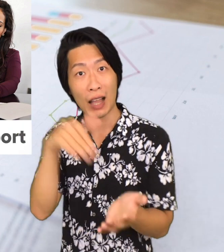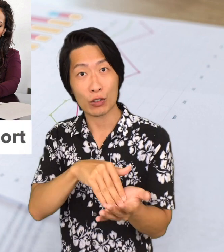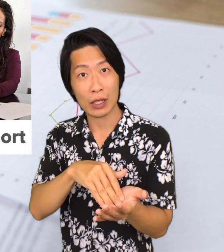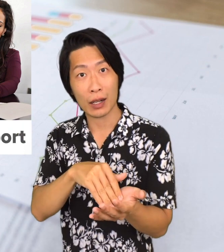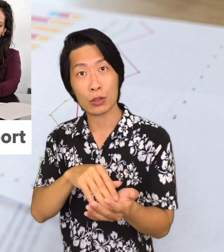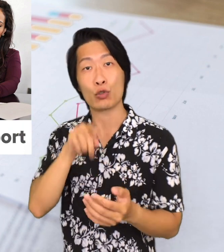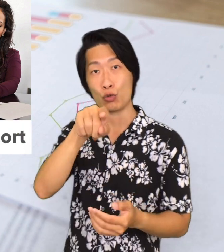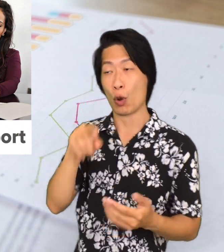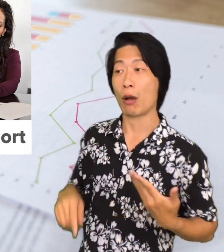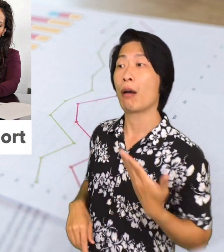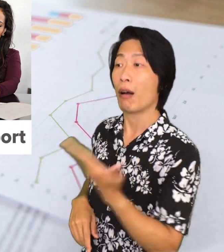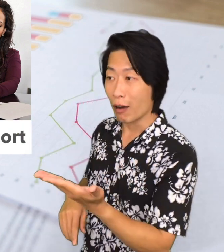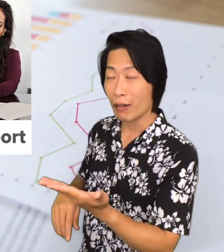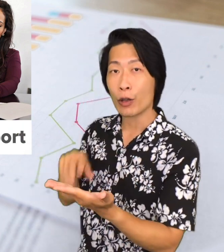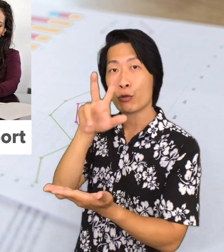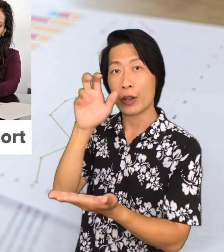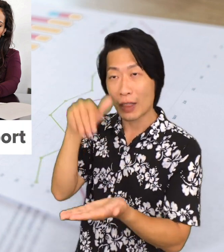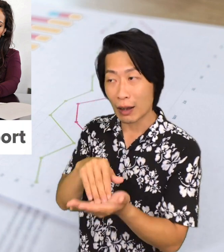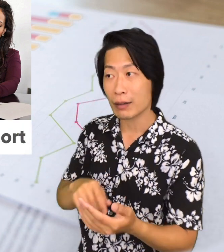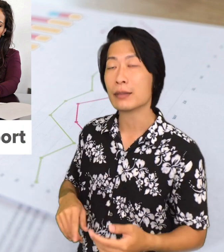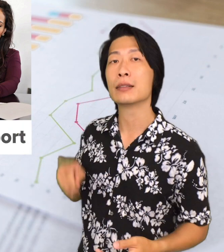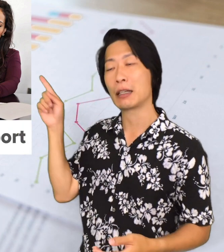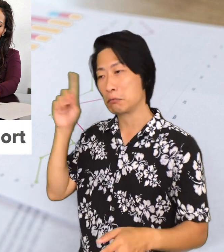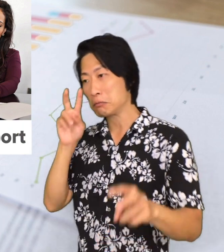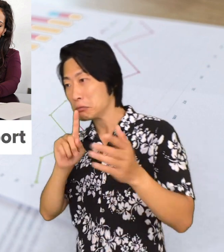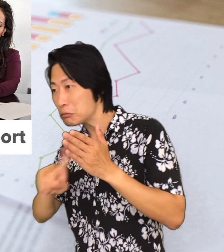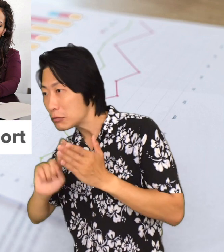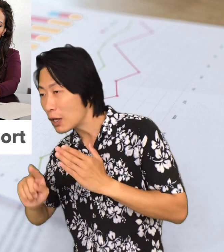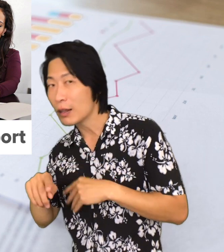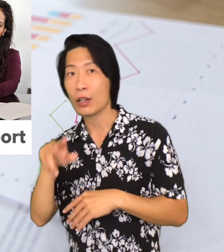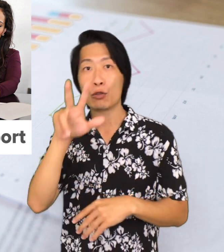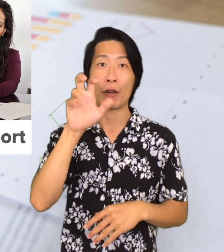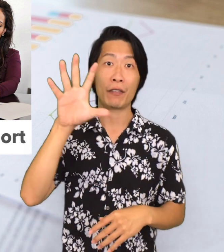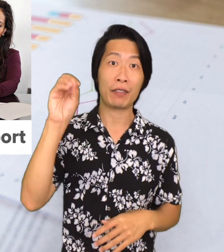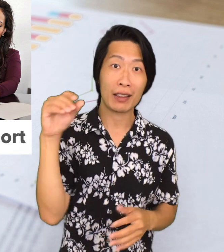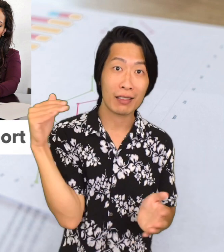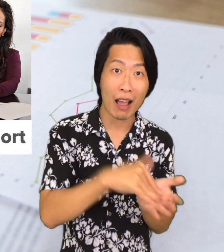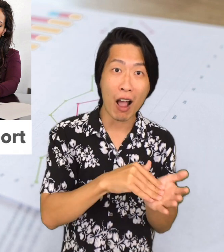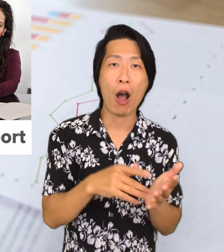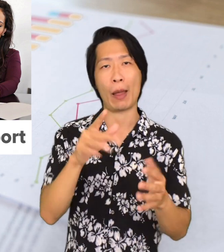so that's $50,000 over then that's perfect.